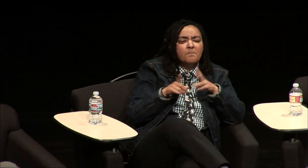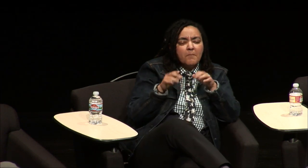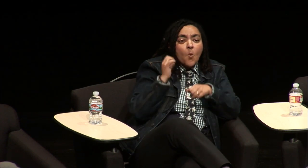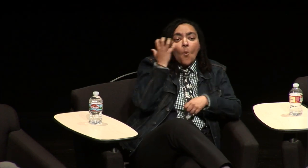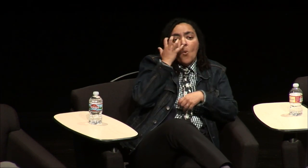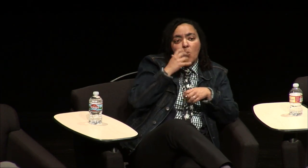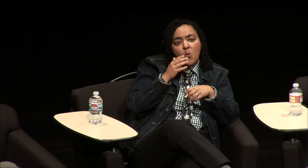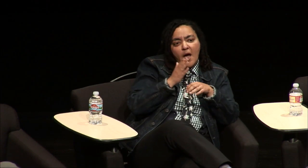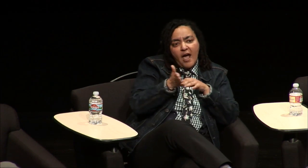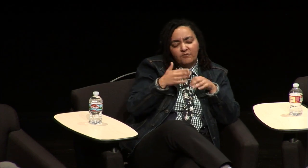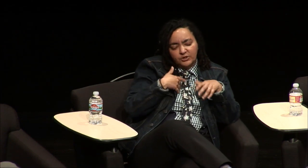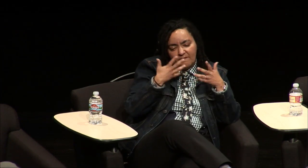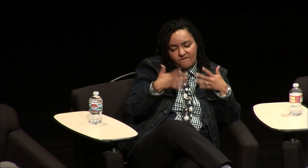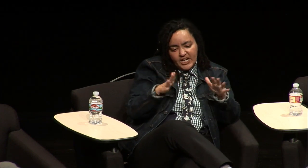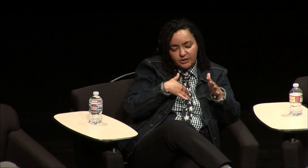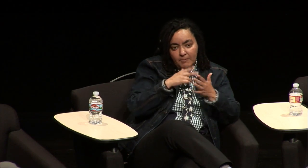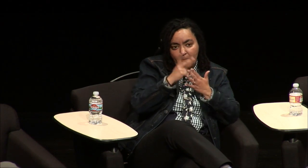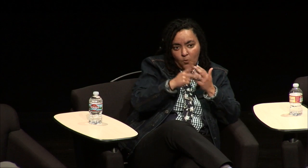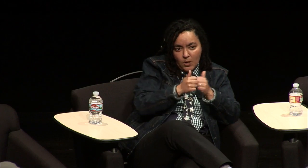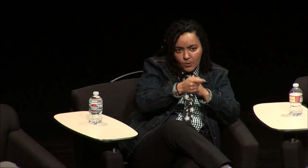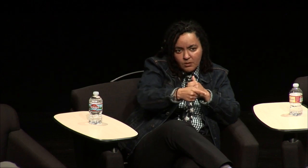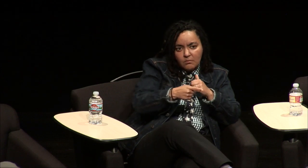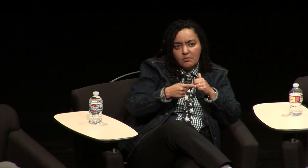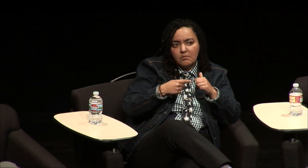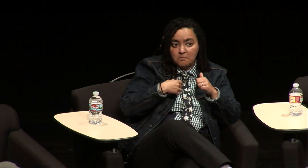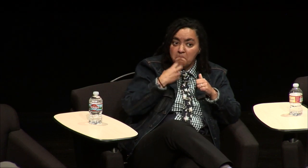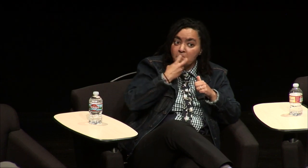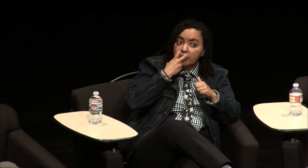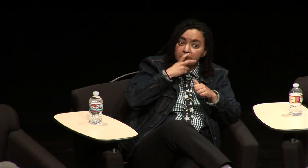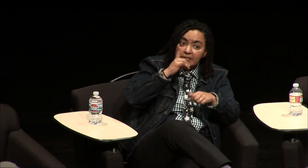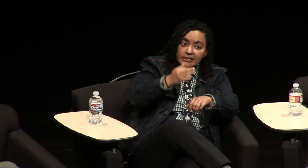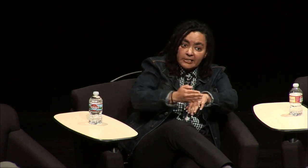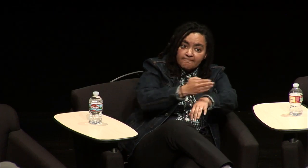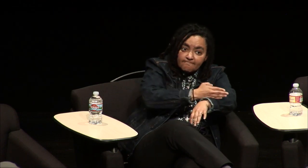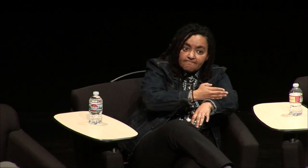speech therapy was so traumatic for me. And then after I finished the program I